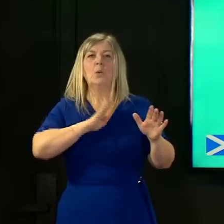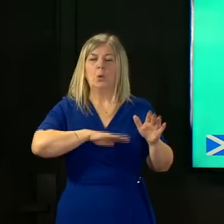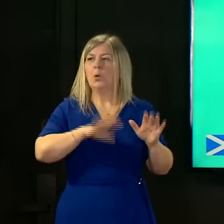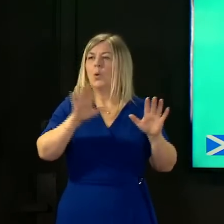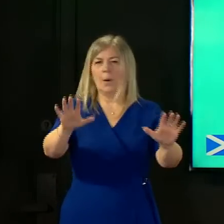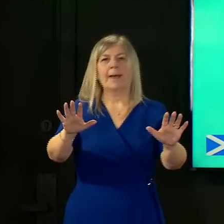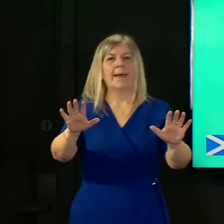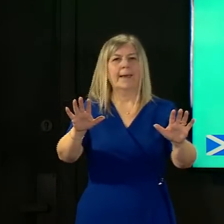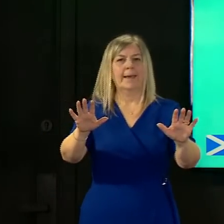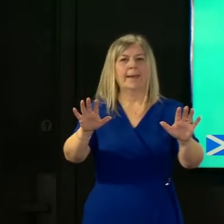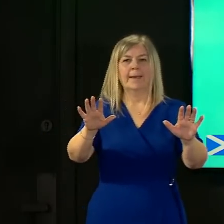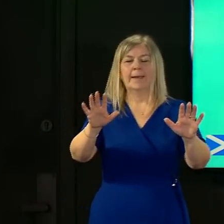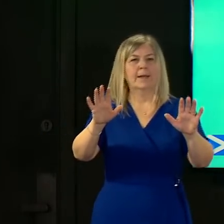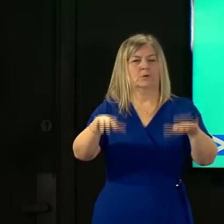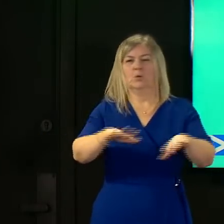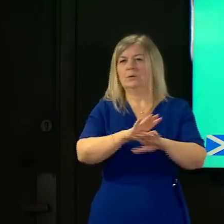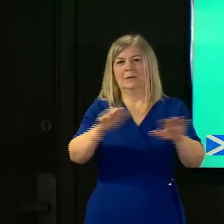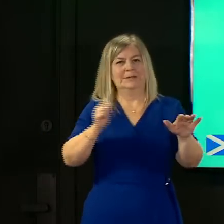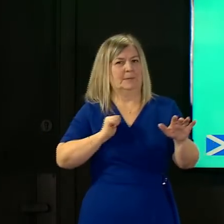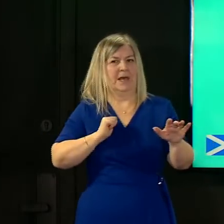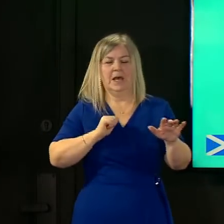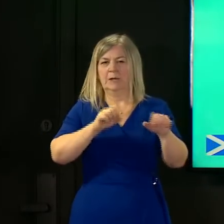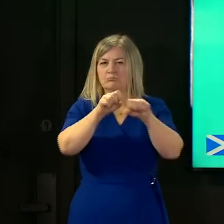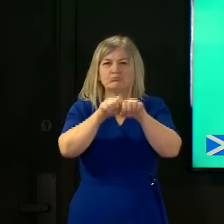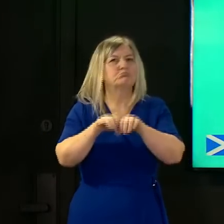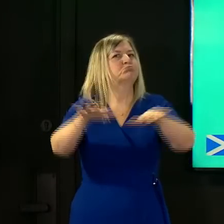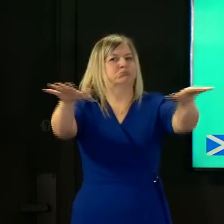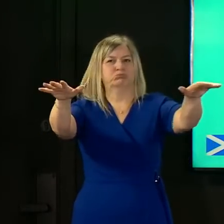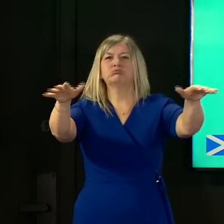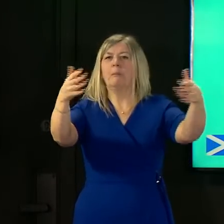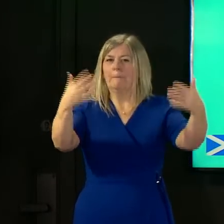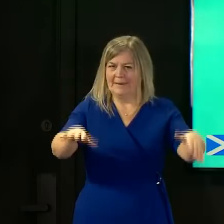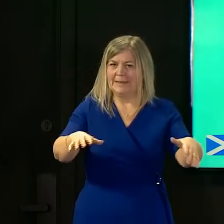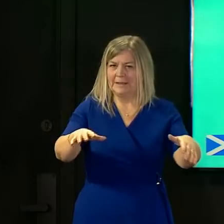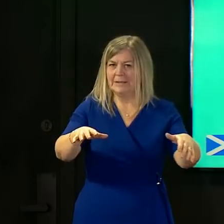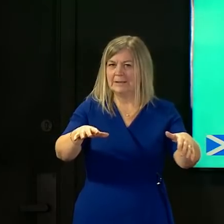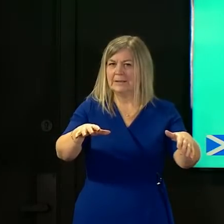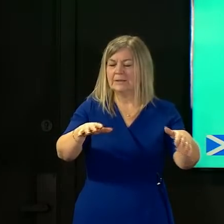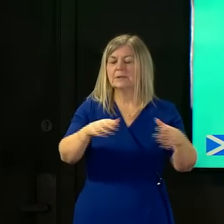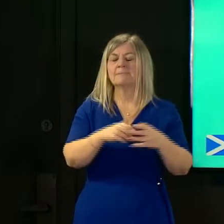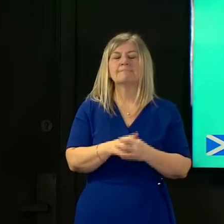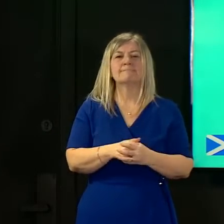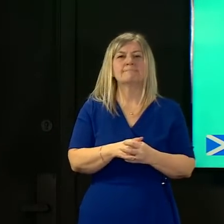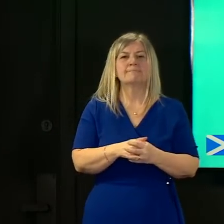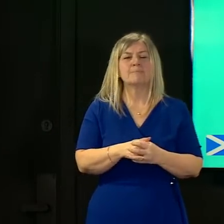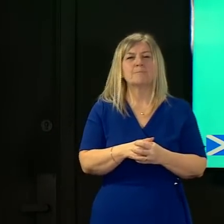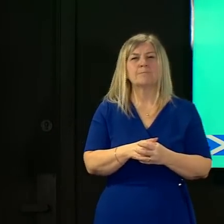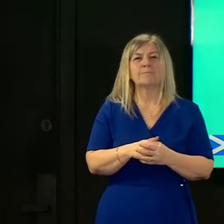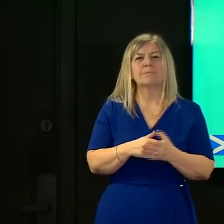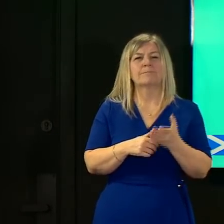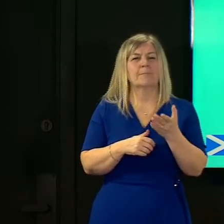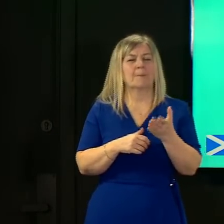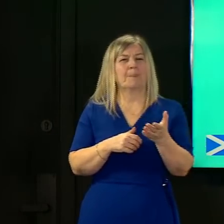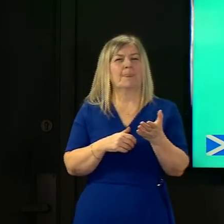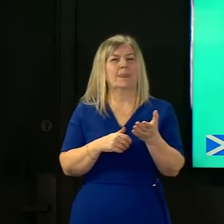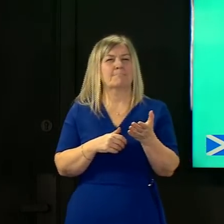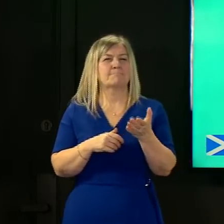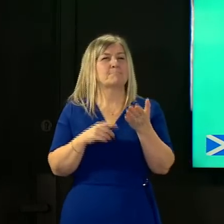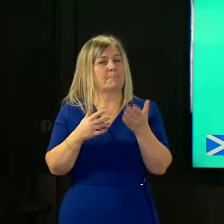there was no likelihood of escape into surrounding um communities there is additional contact